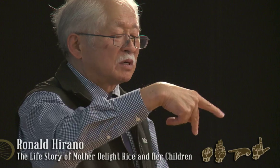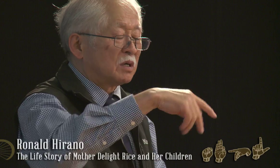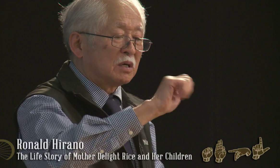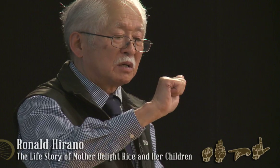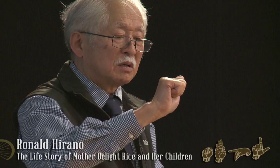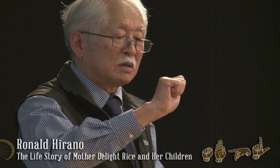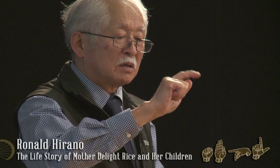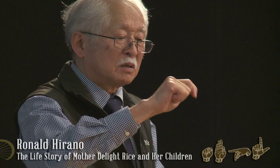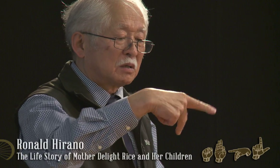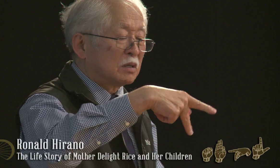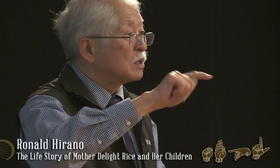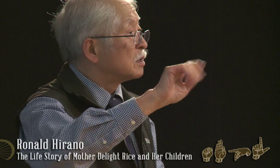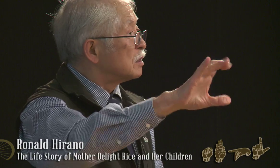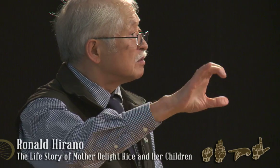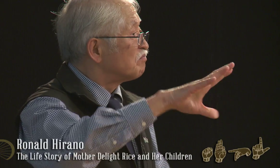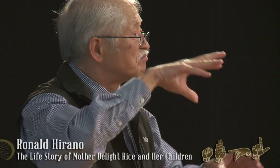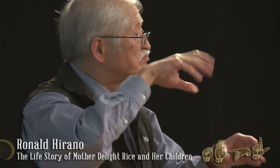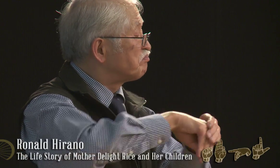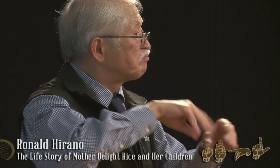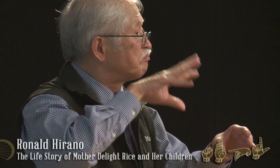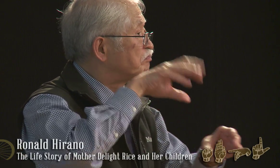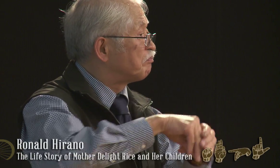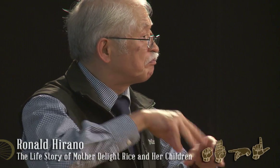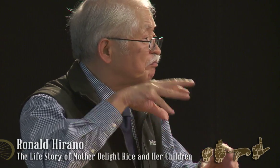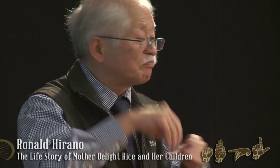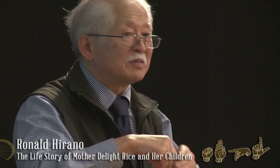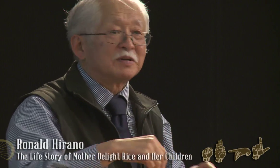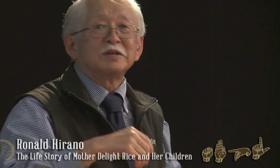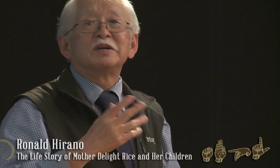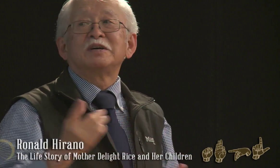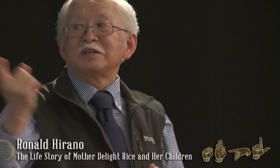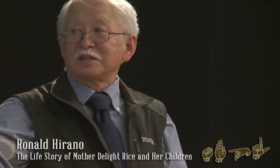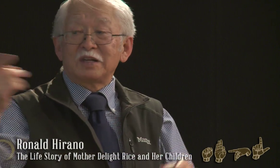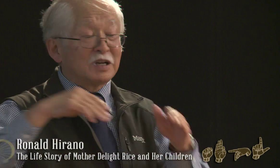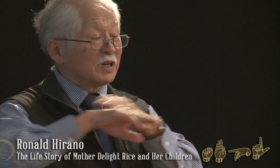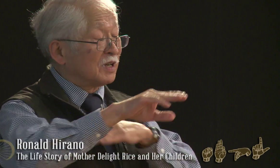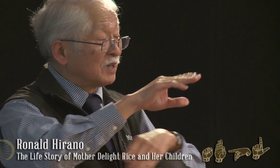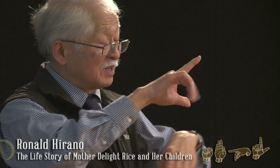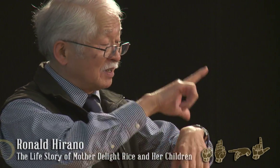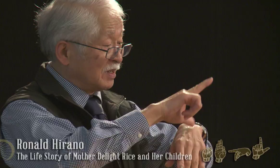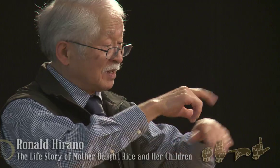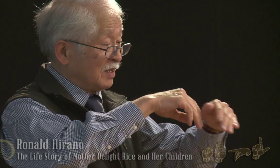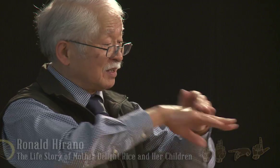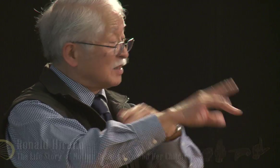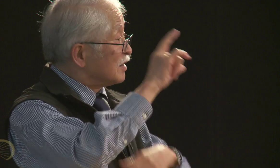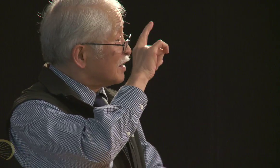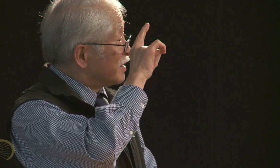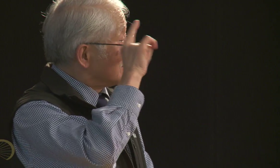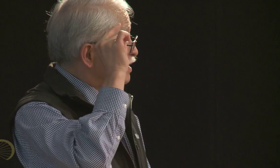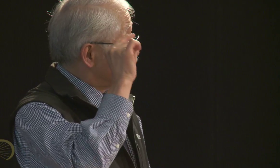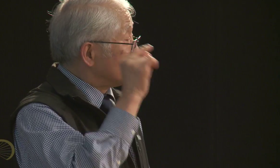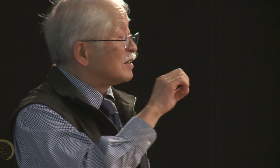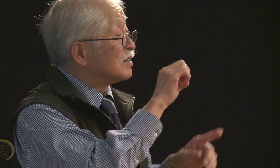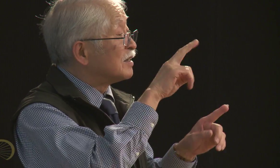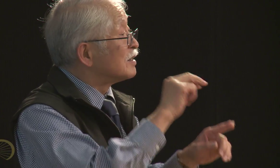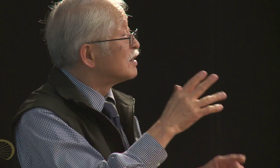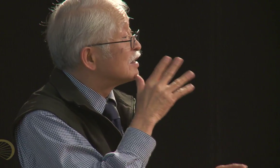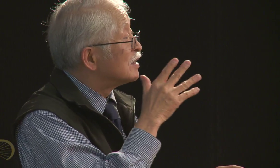more easily convinced that he should go to the School for the Deaf. He became very involved with APTC,